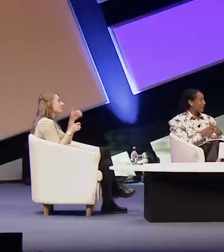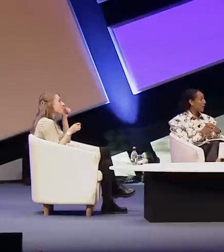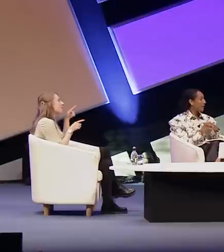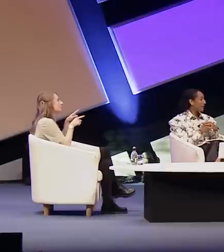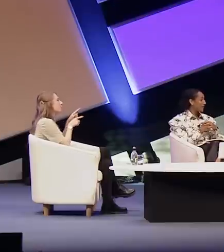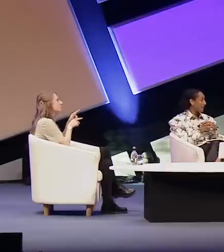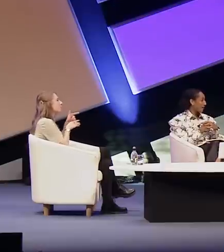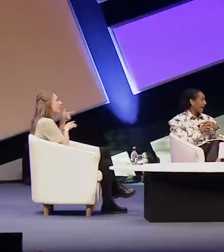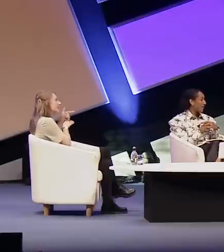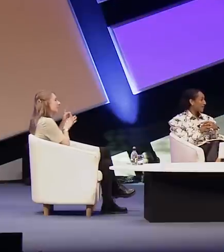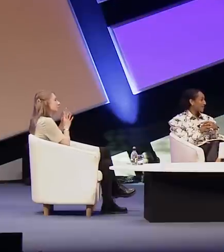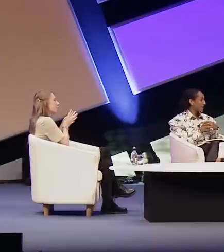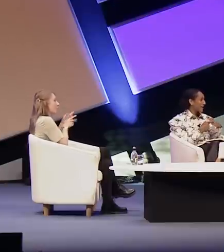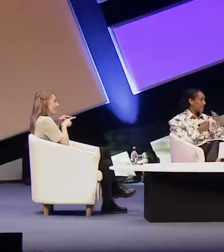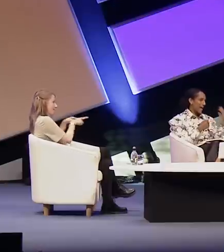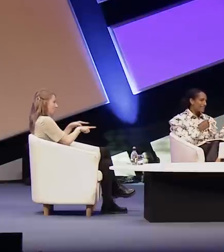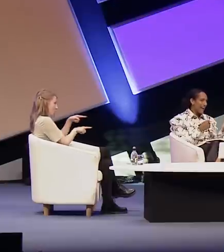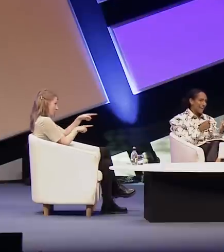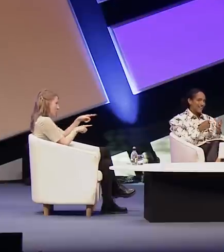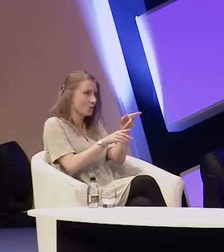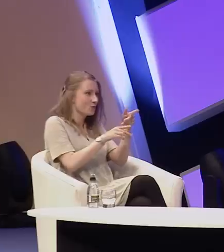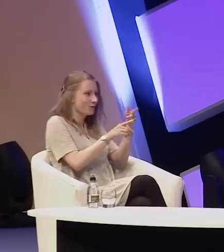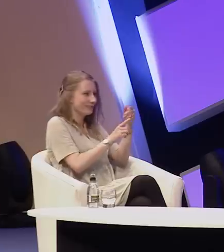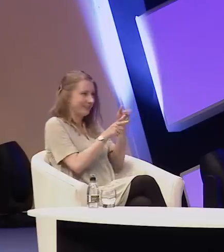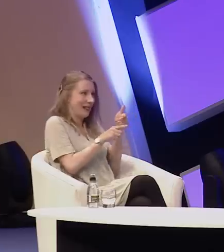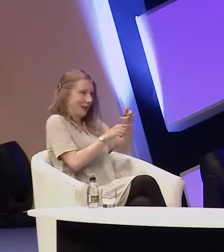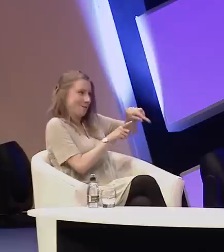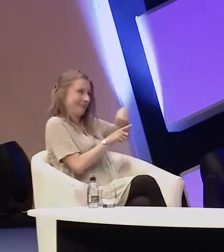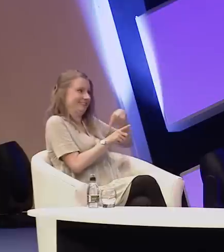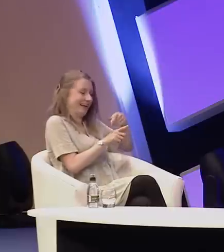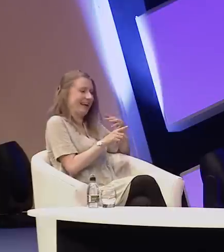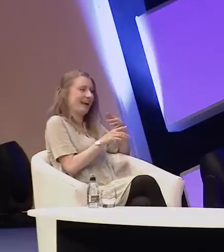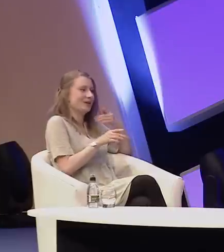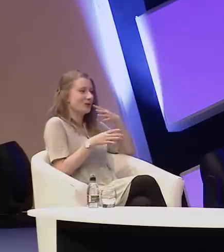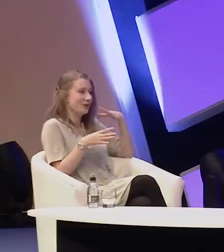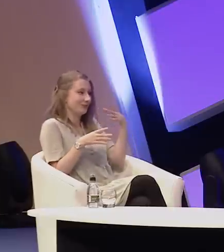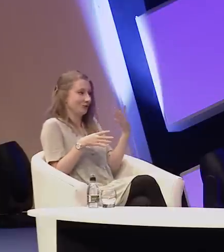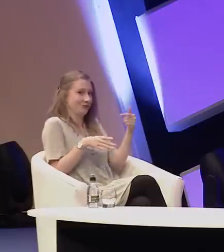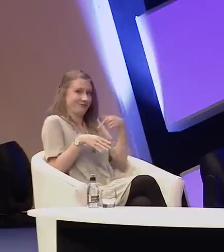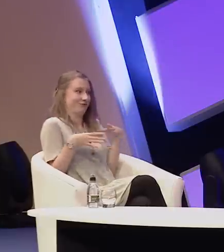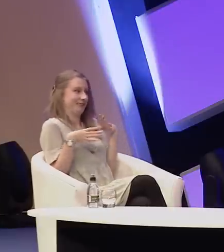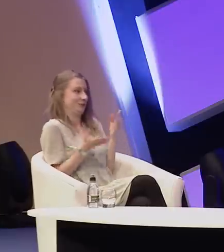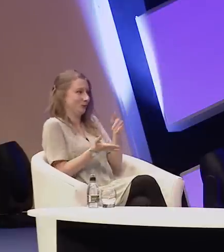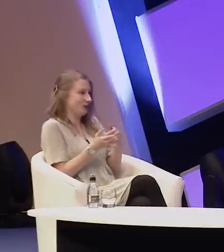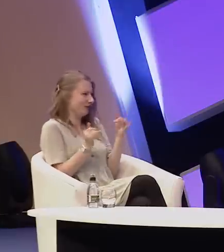following you around backstage as you attend this Festival what's the reason for that?